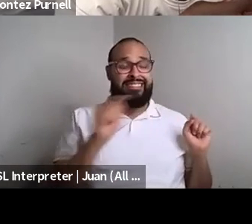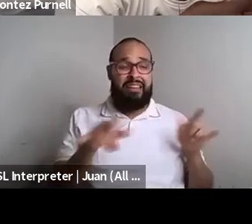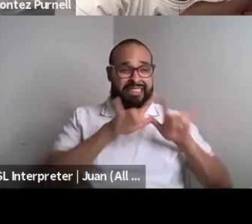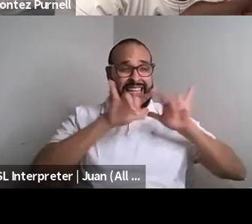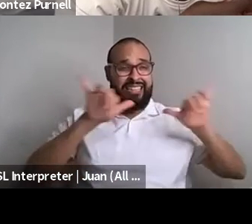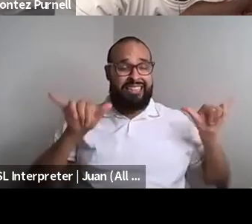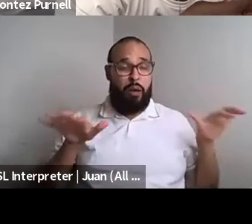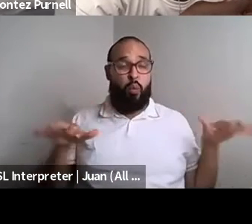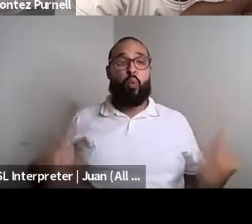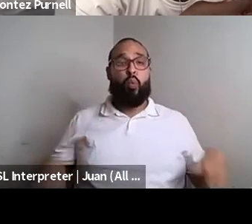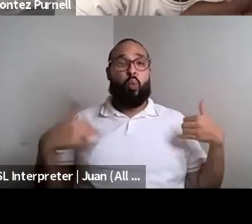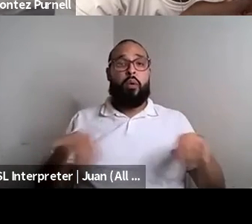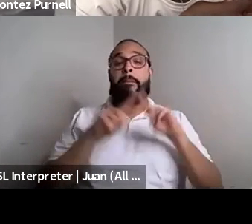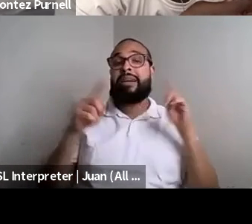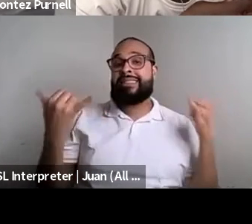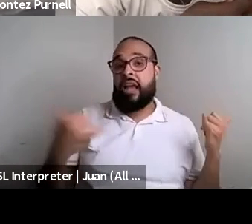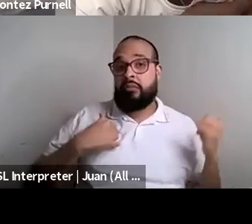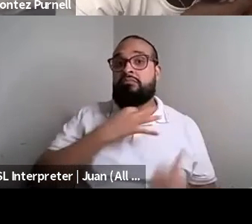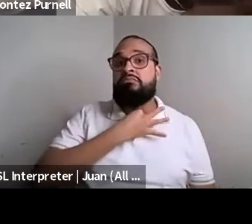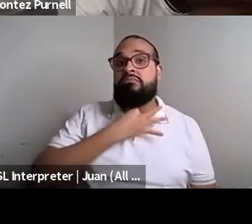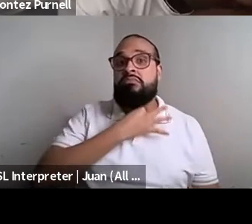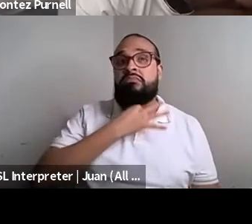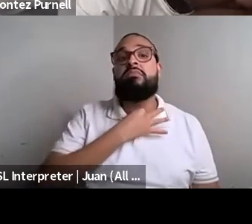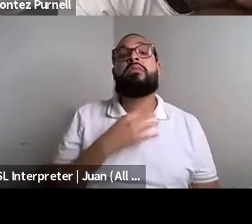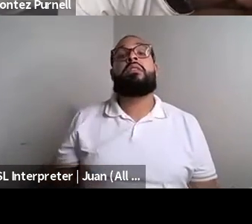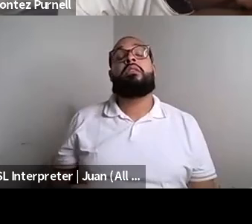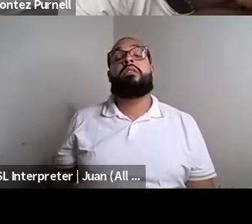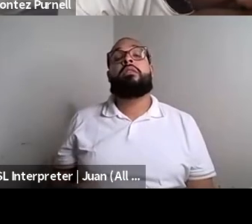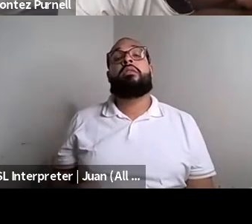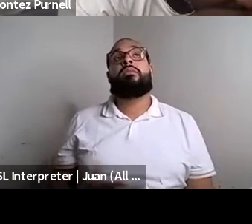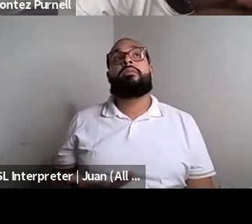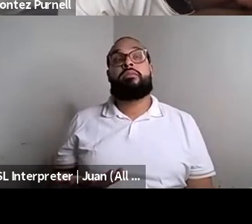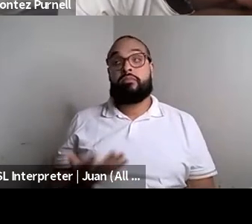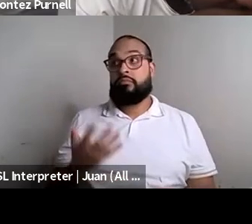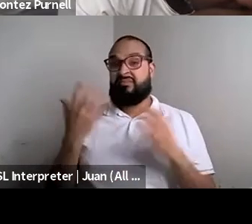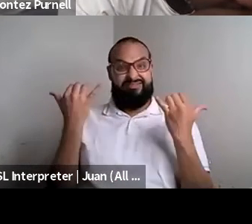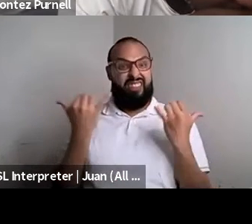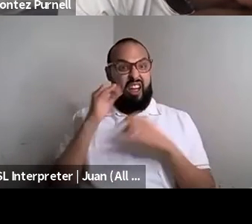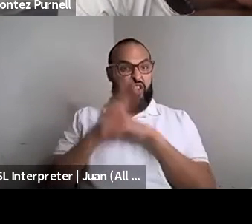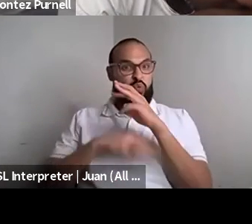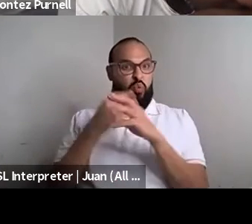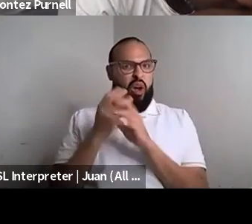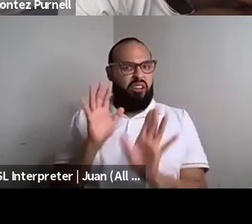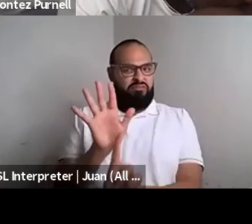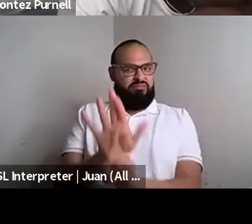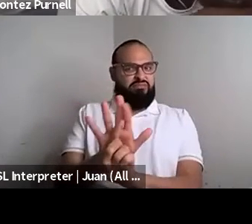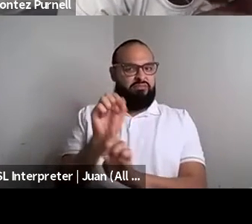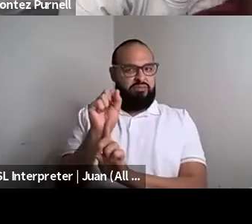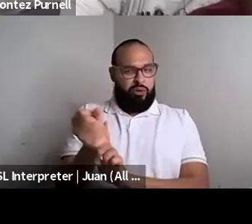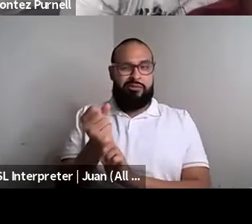Kenyon Farrow (he/him/his): And I'm curious about how is the current state of the world. The things I mentioned and others.